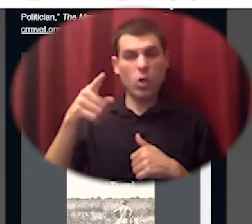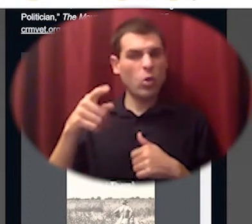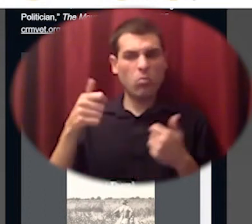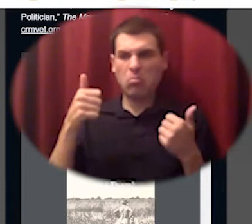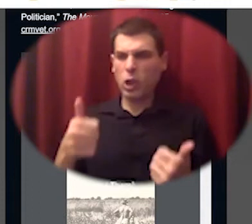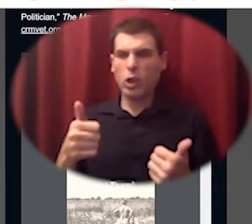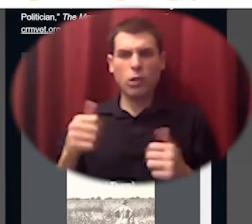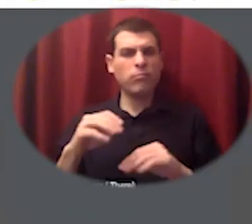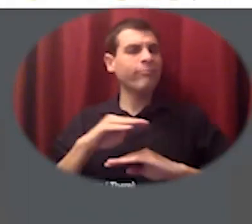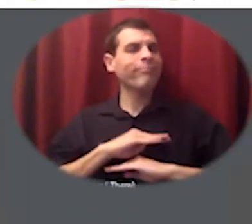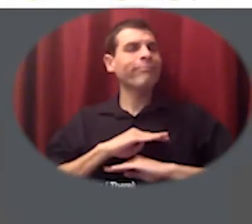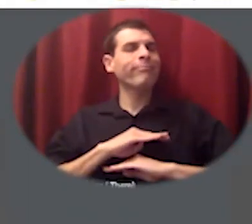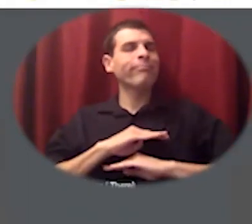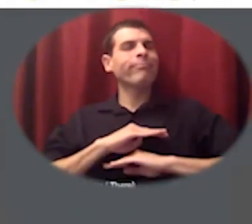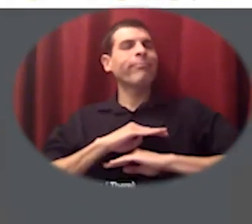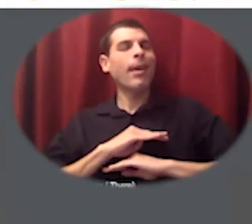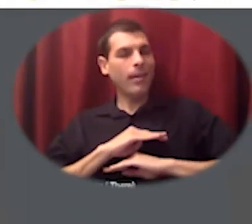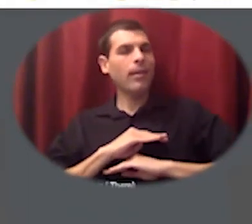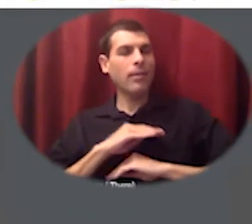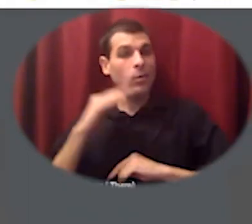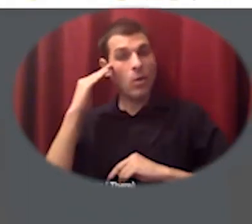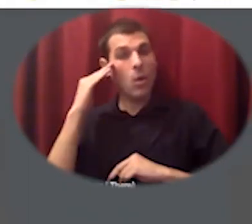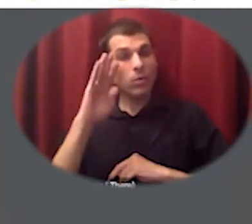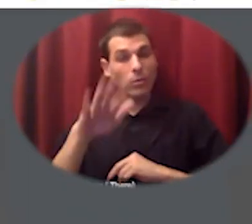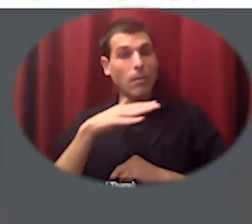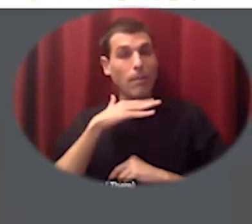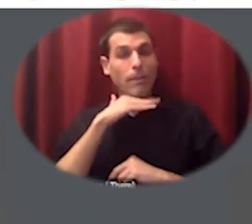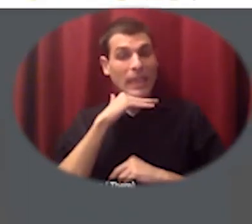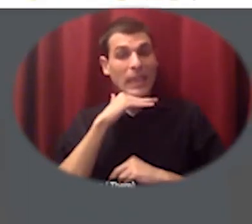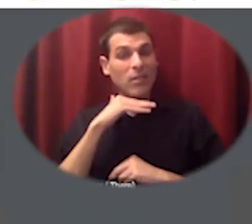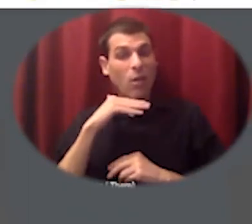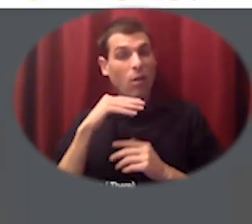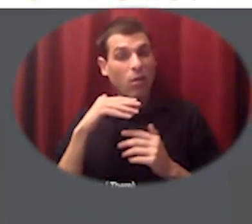so pigs are potent in terms of food sovereignty for communities